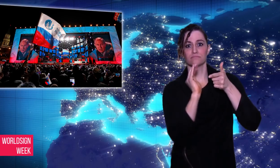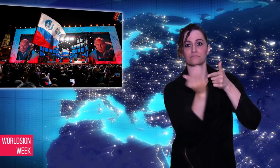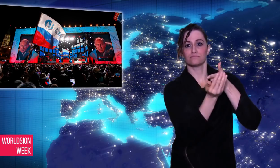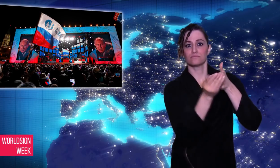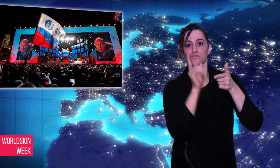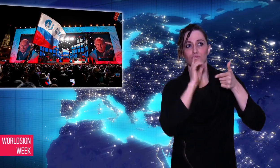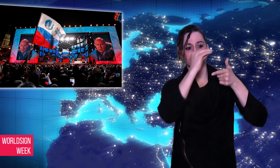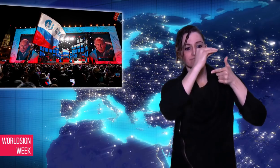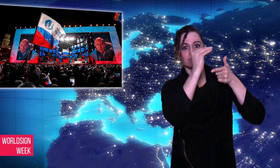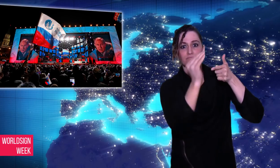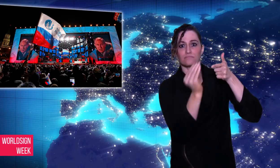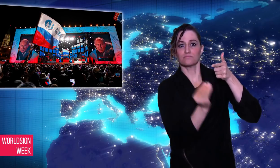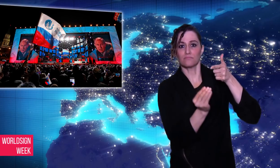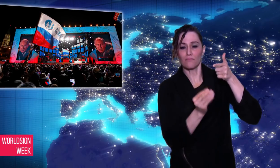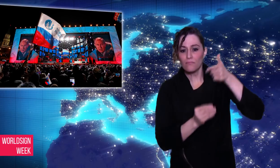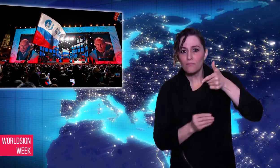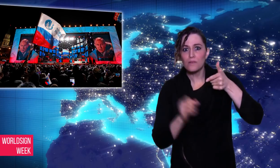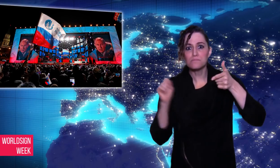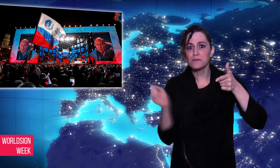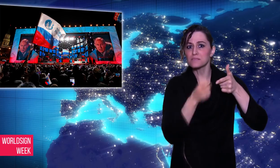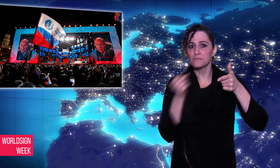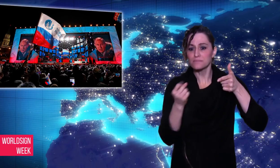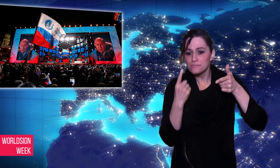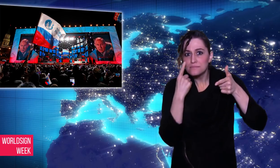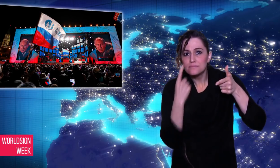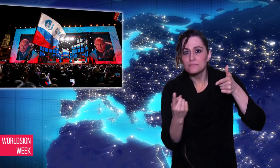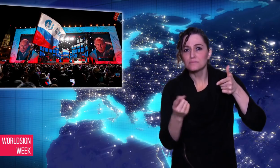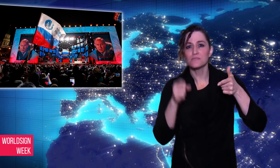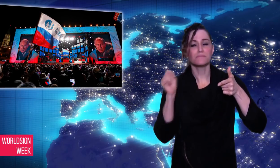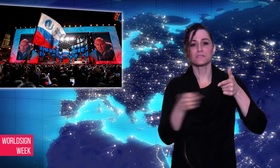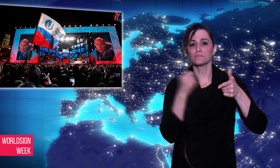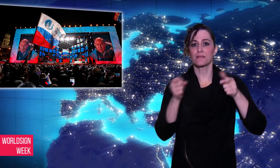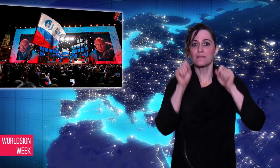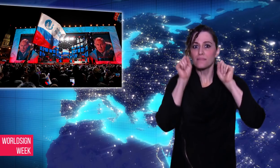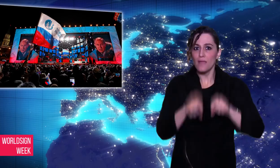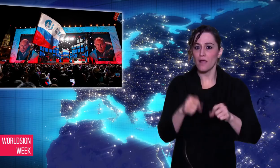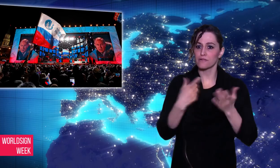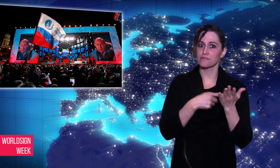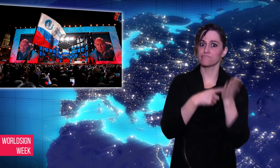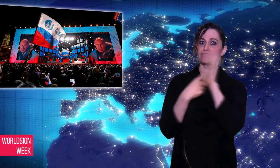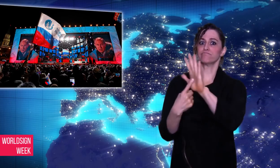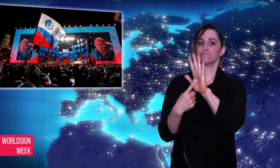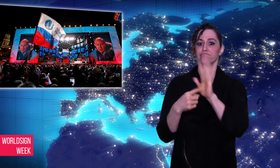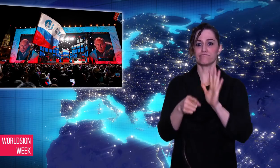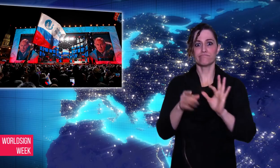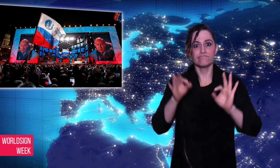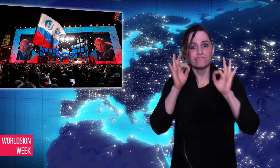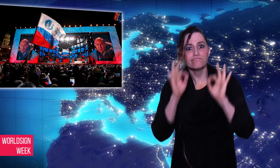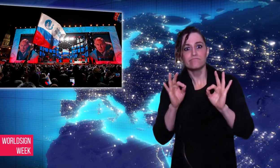taking pictures of their ballots to keep